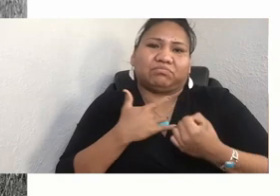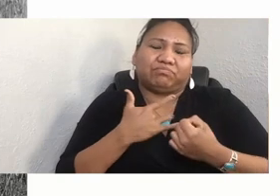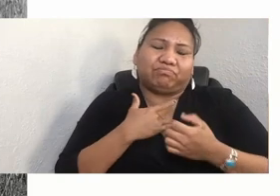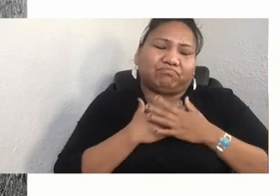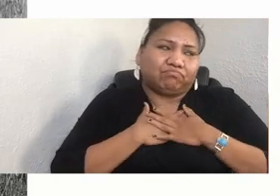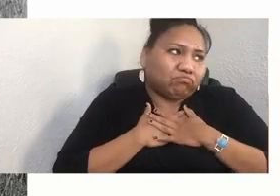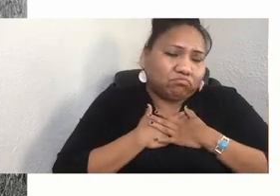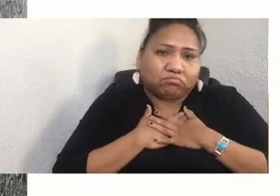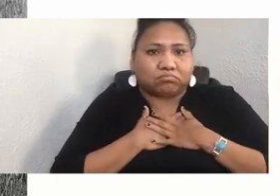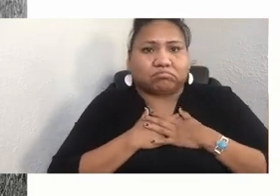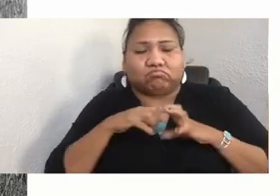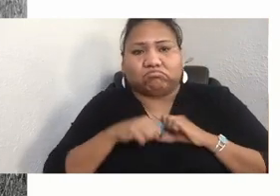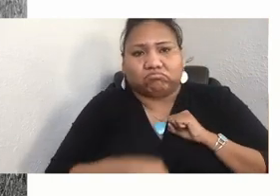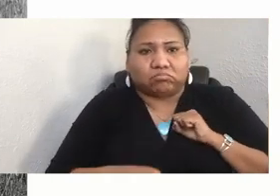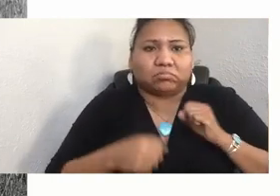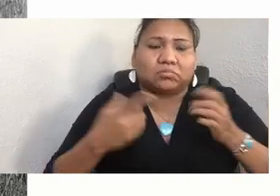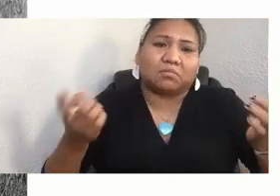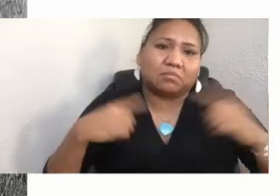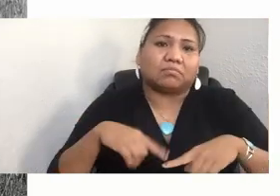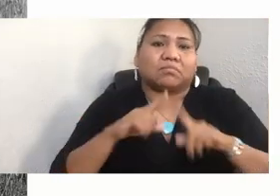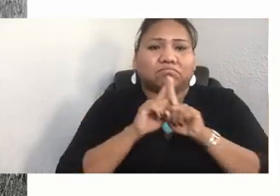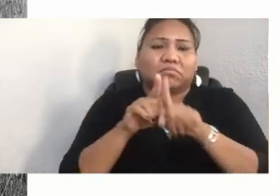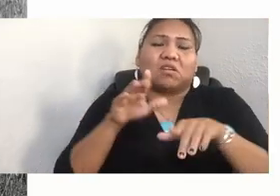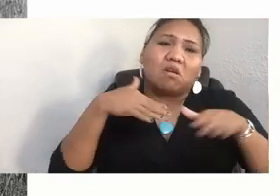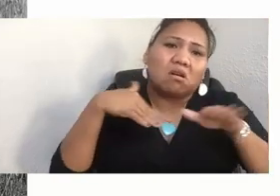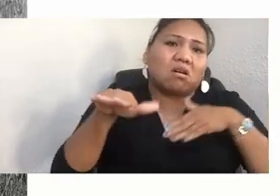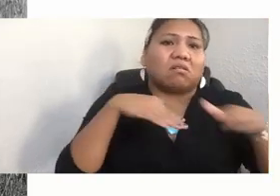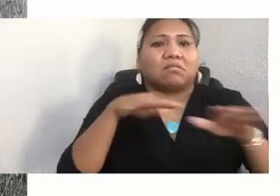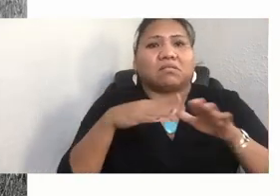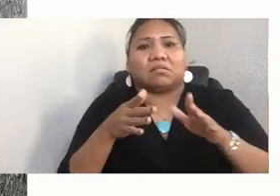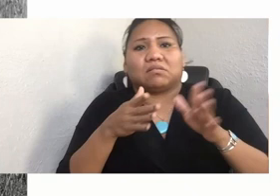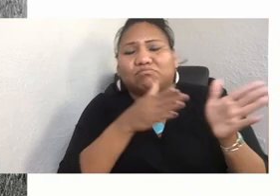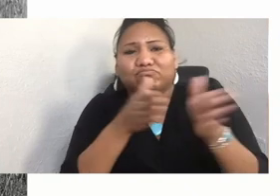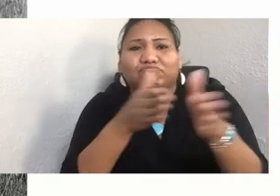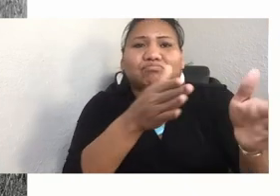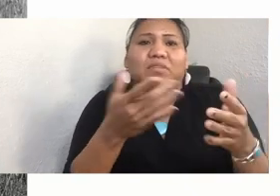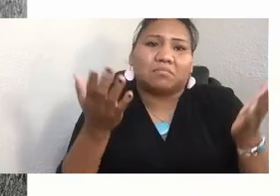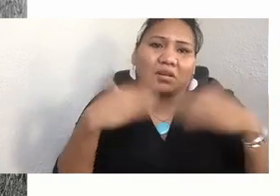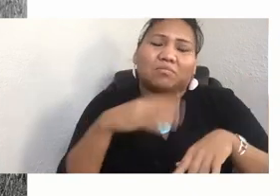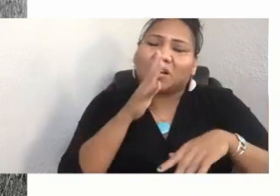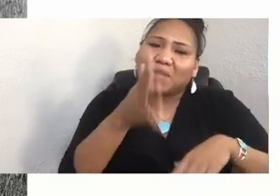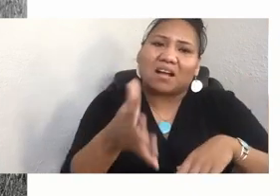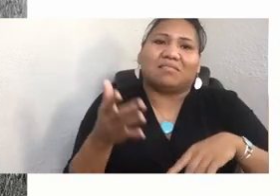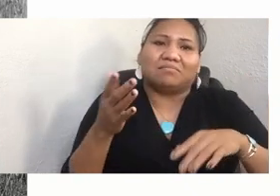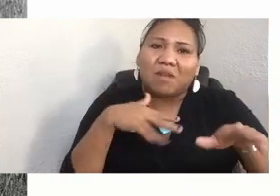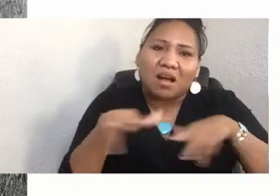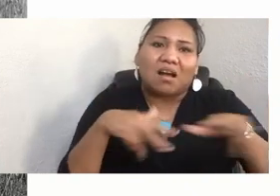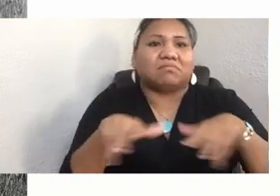Let's go for a walk to the end of the driveway. Come on, grandma. Let's go for a walk to the end of the cul-de-sac.